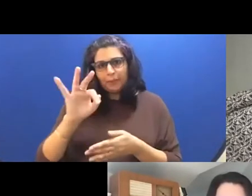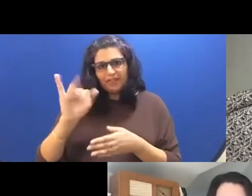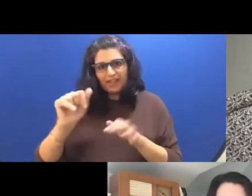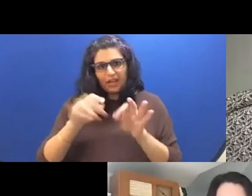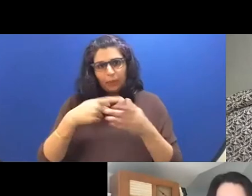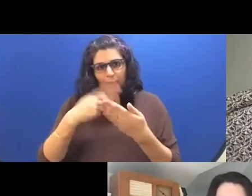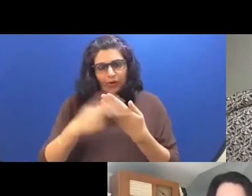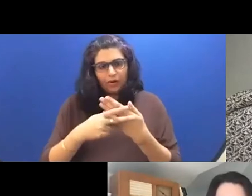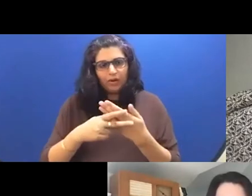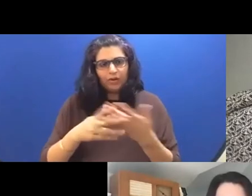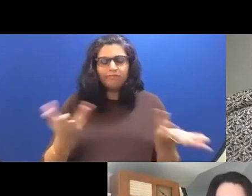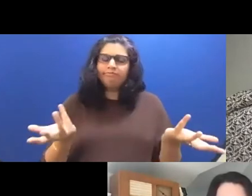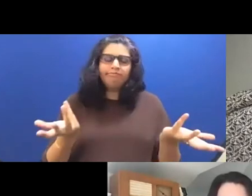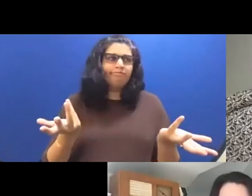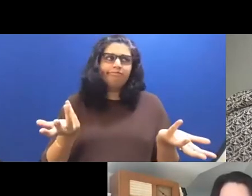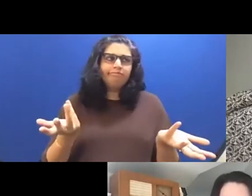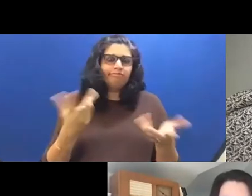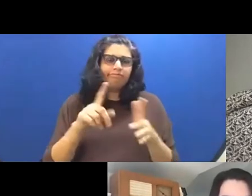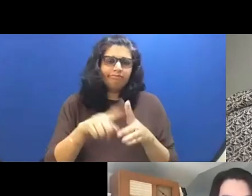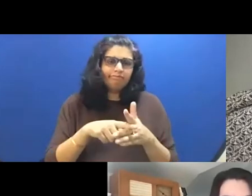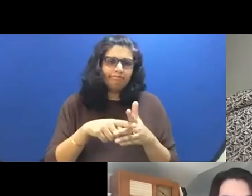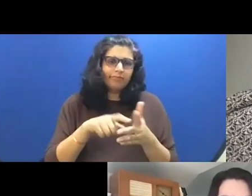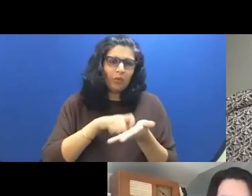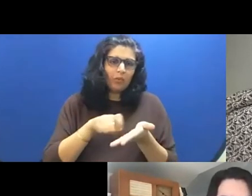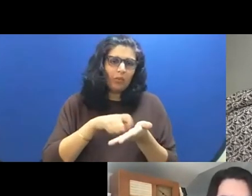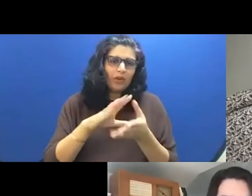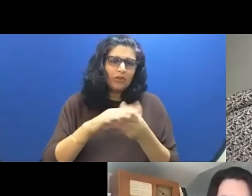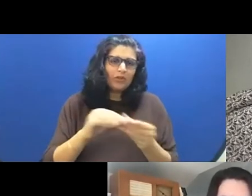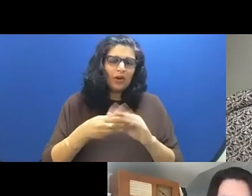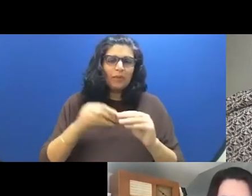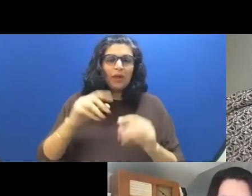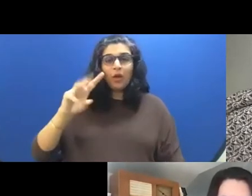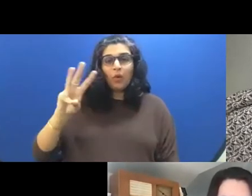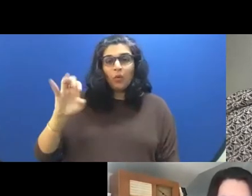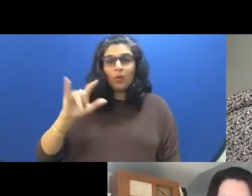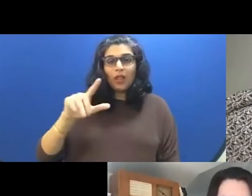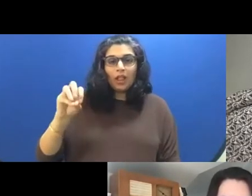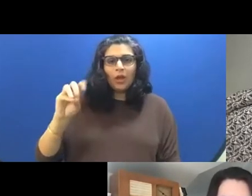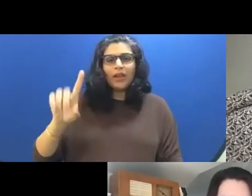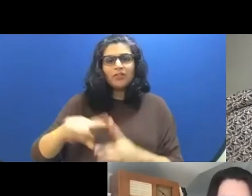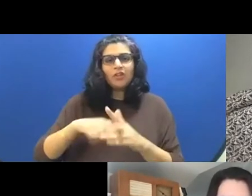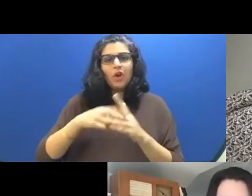just by wanting to write a story about Willa like I began with the character and so there